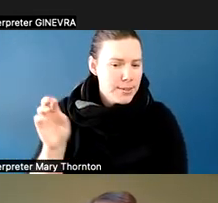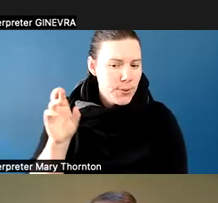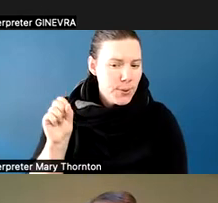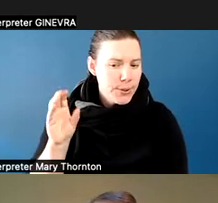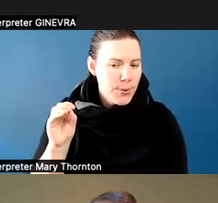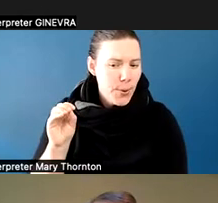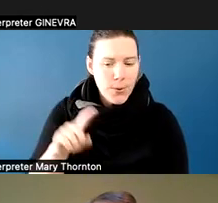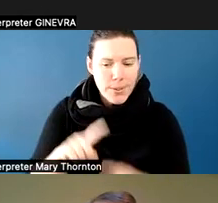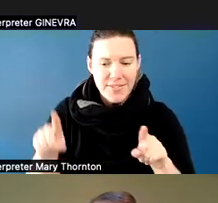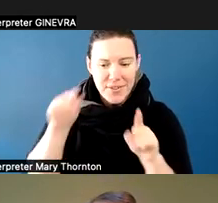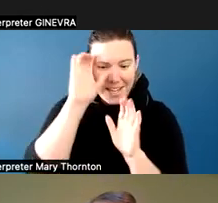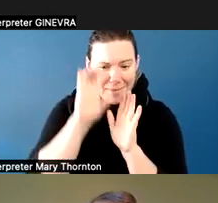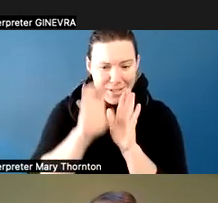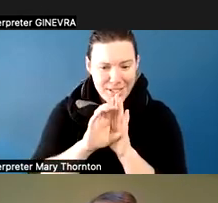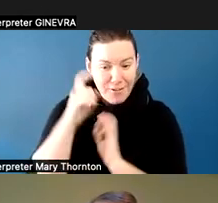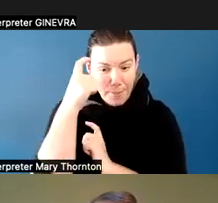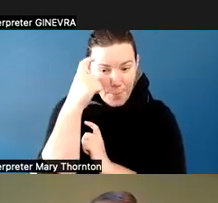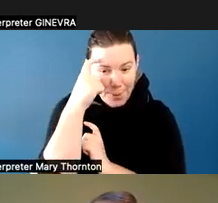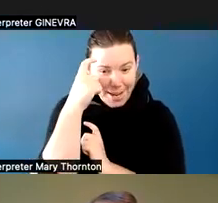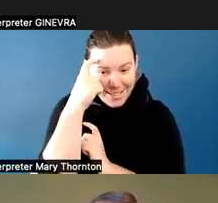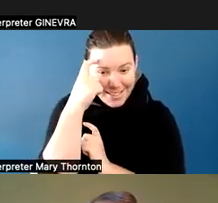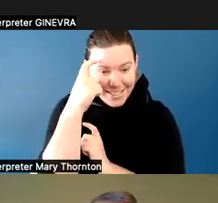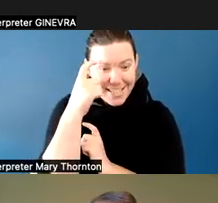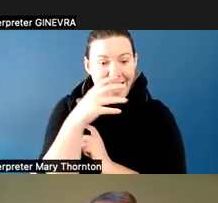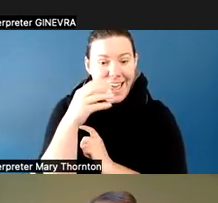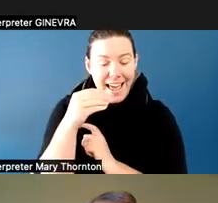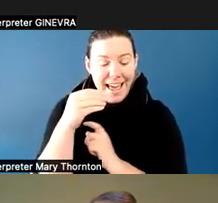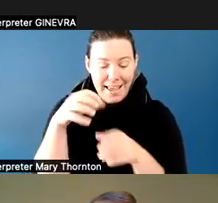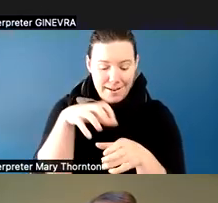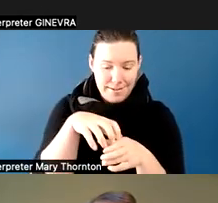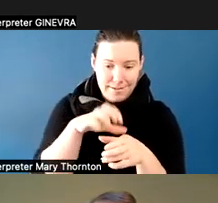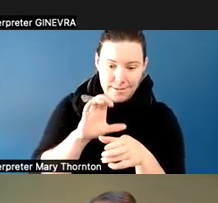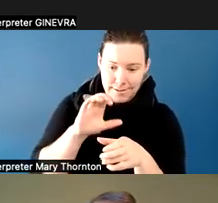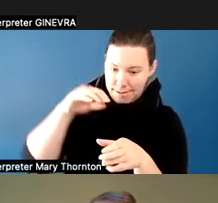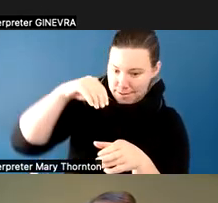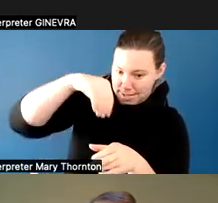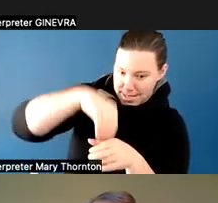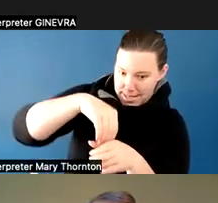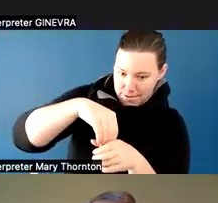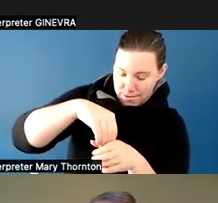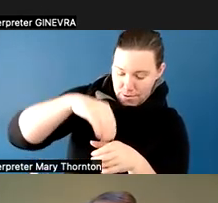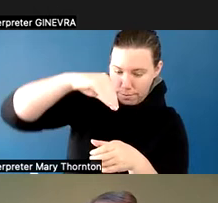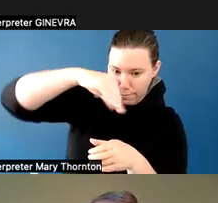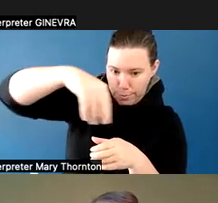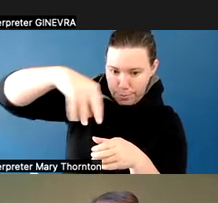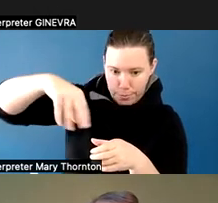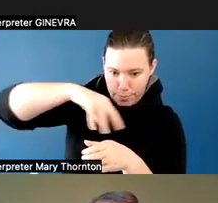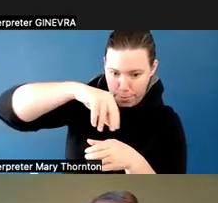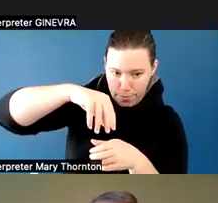images of brains and the interior of the skull and from different angles. And they're colored colorful.